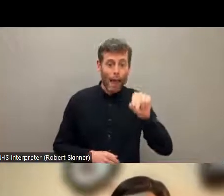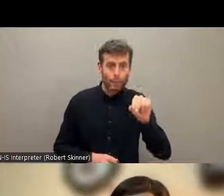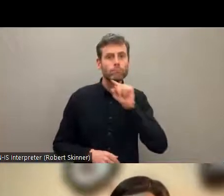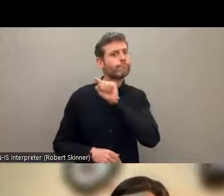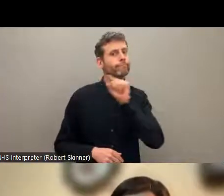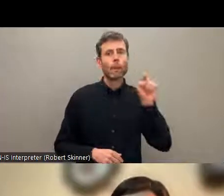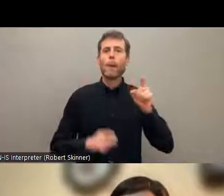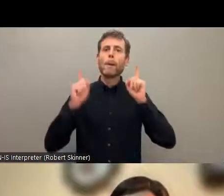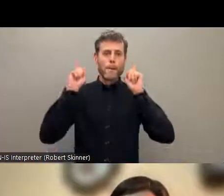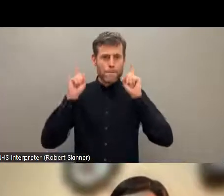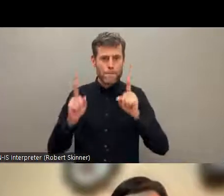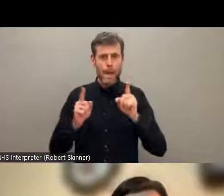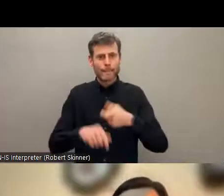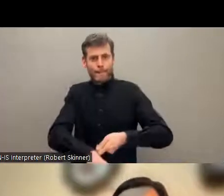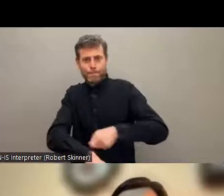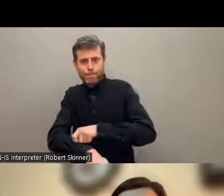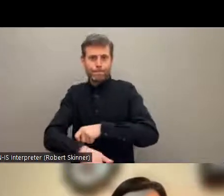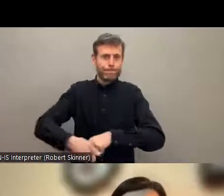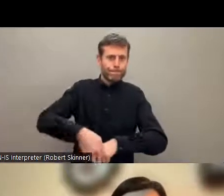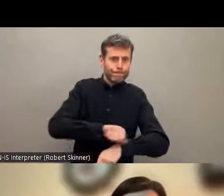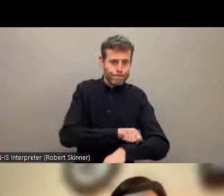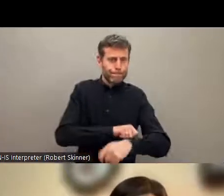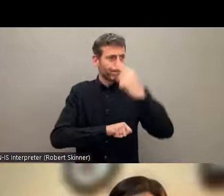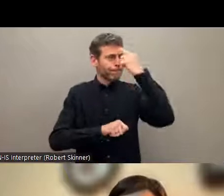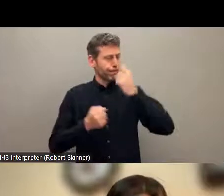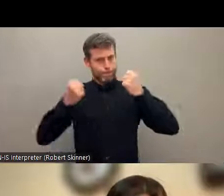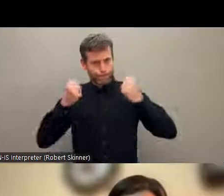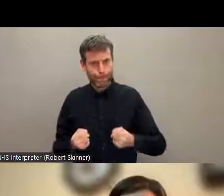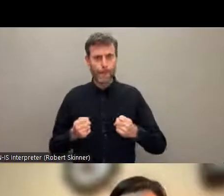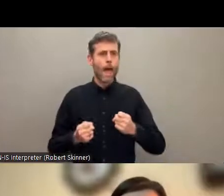interventions. This is what the ground reality shows.